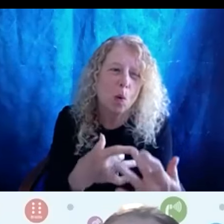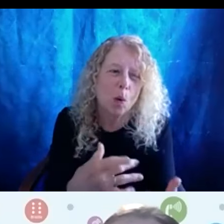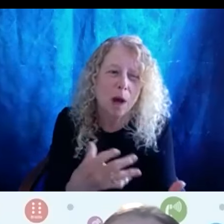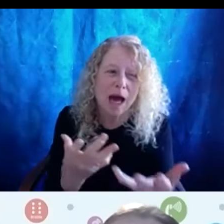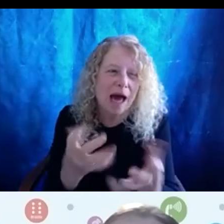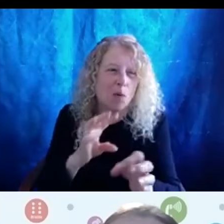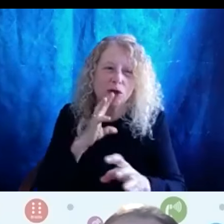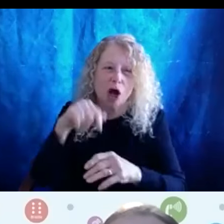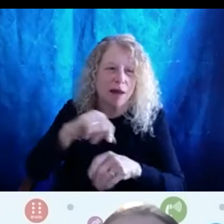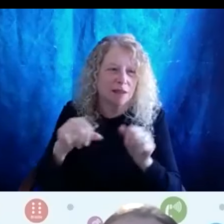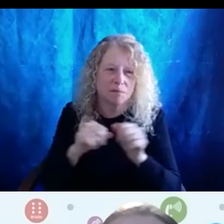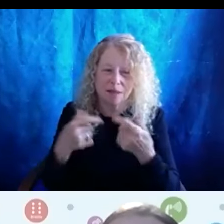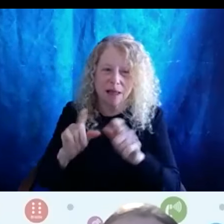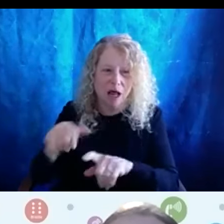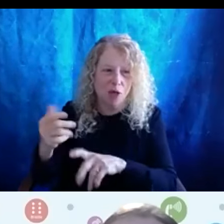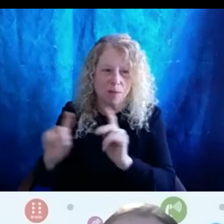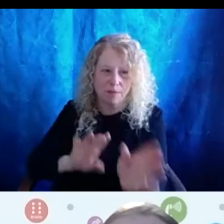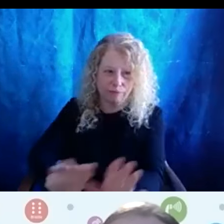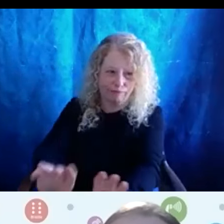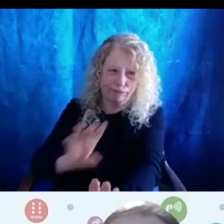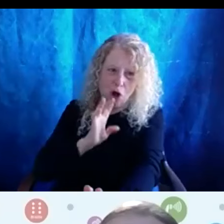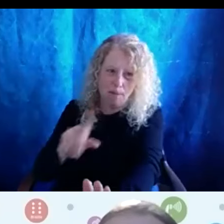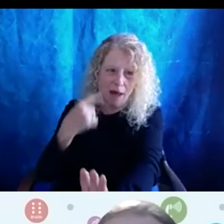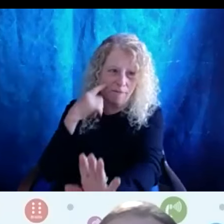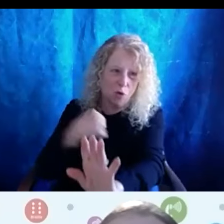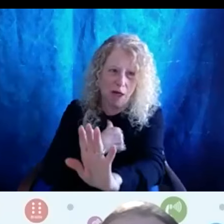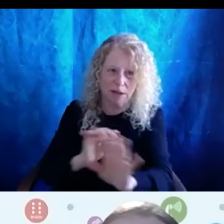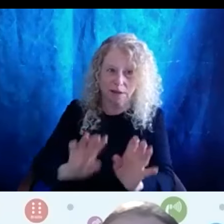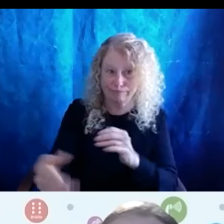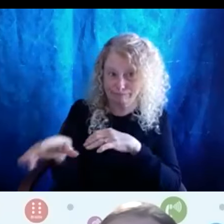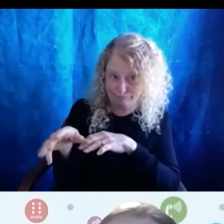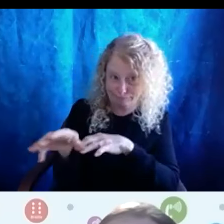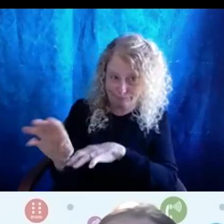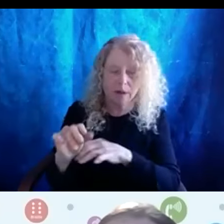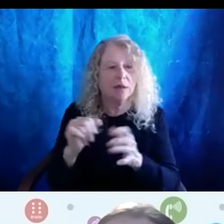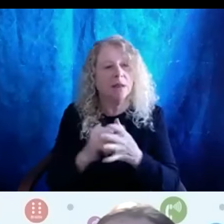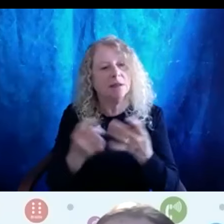and I'm just going to let others talk about this experience for us. And that's when we start getting into this,